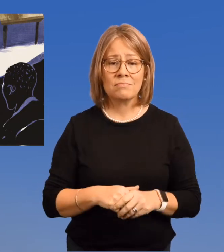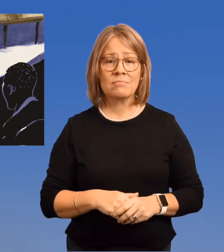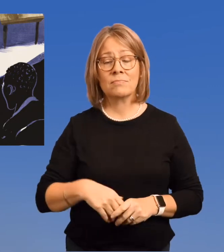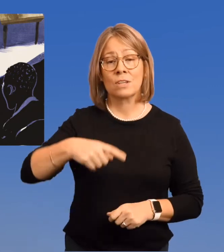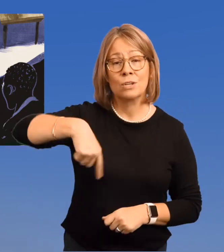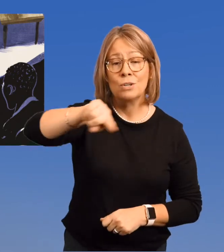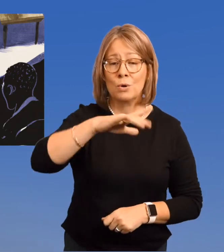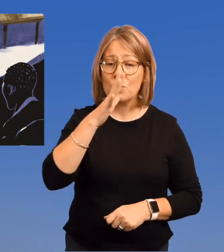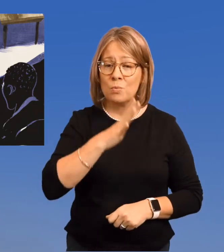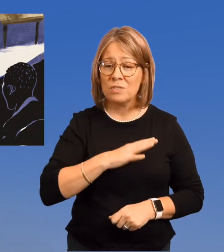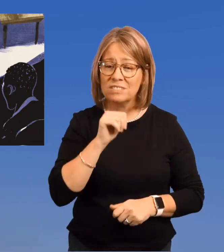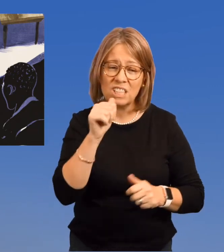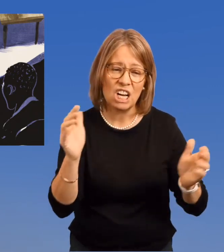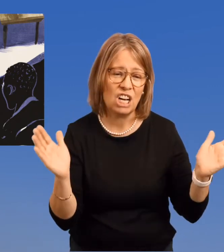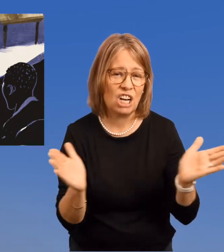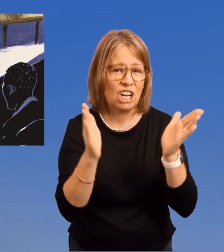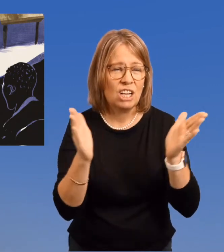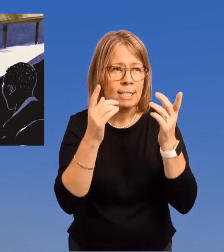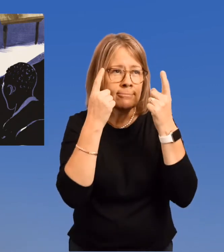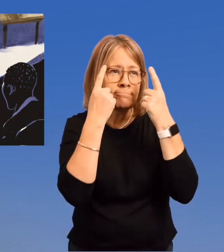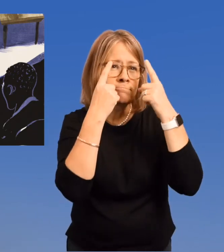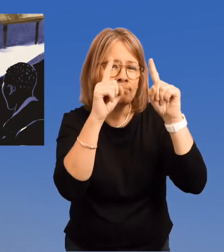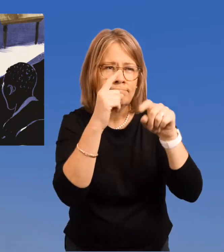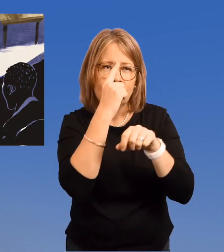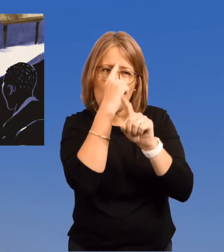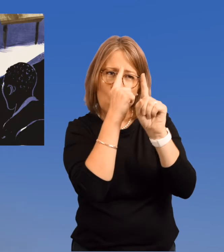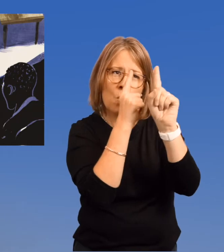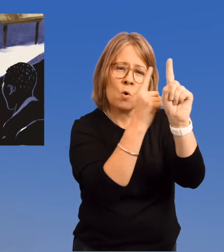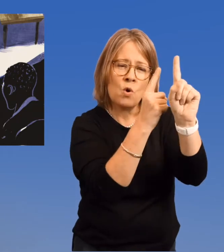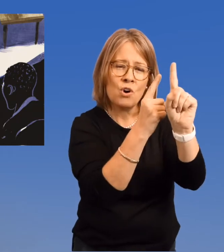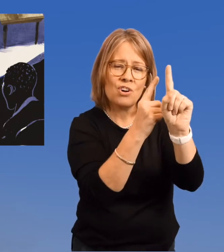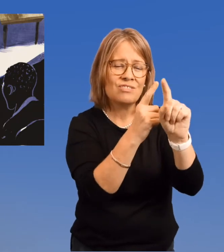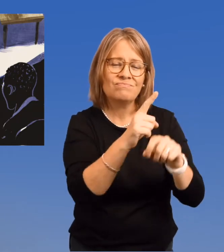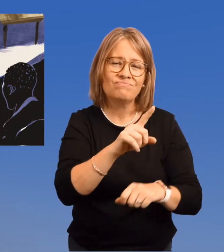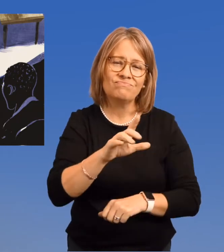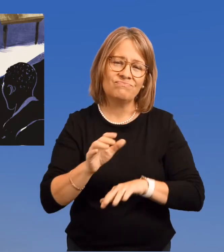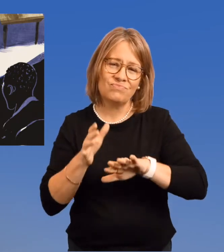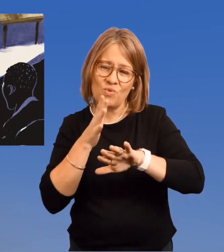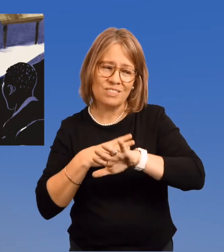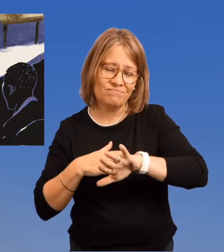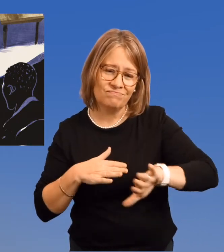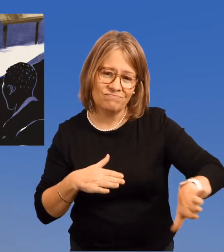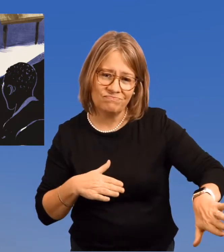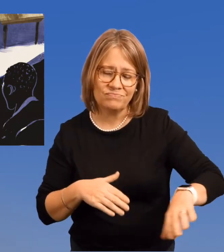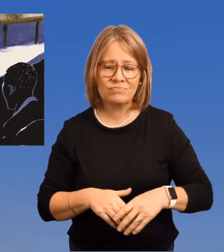where women were not encouraged to achieve and aspire.